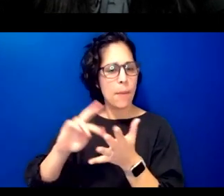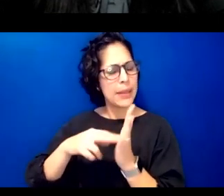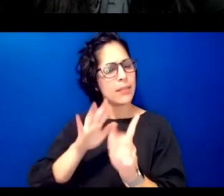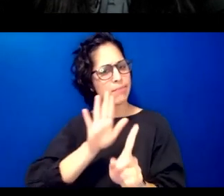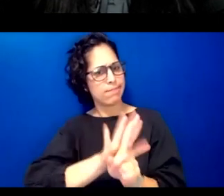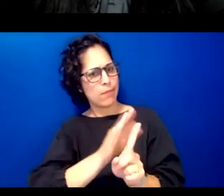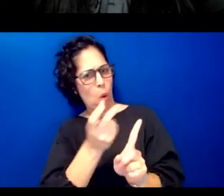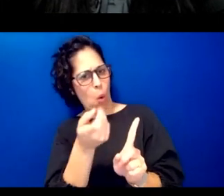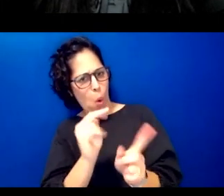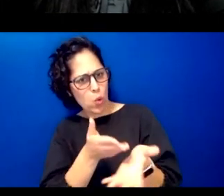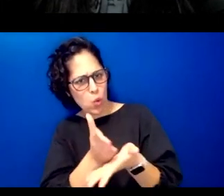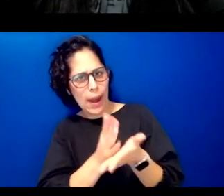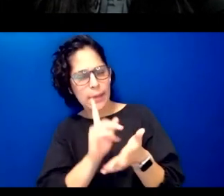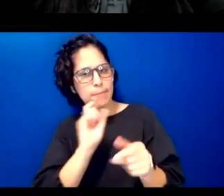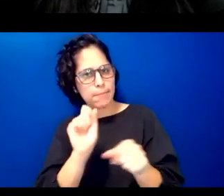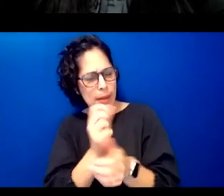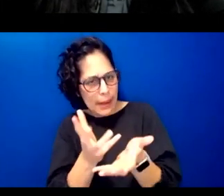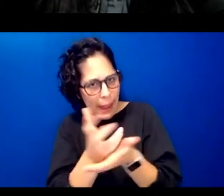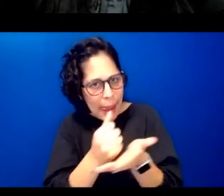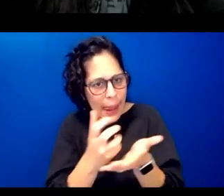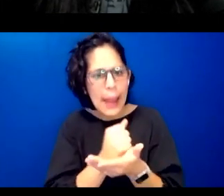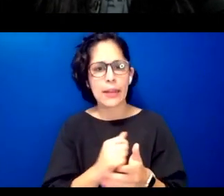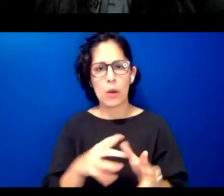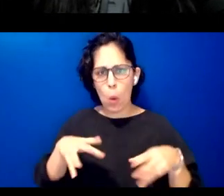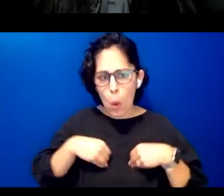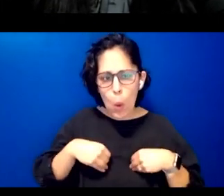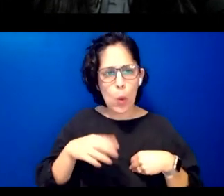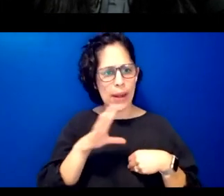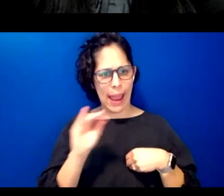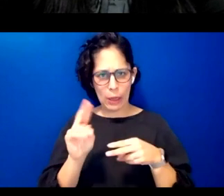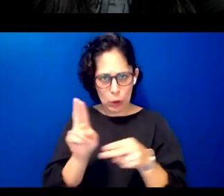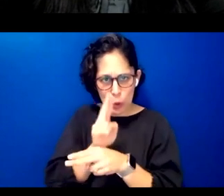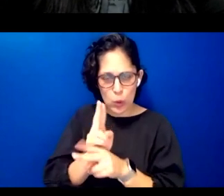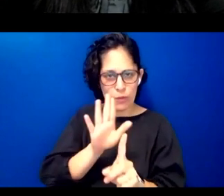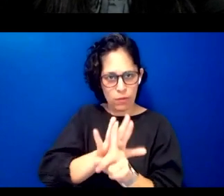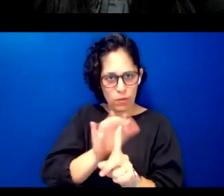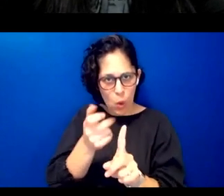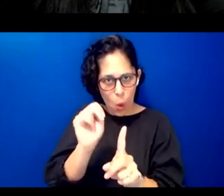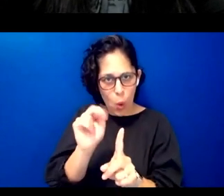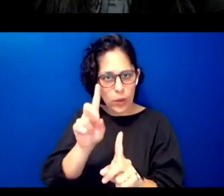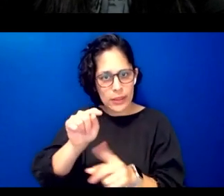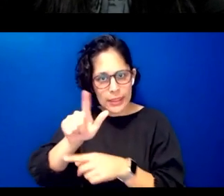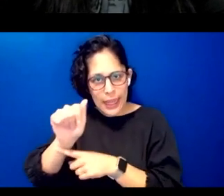ownership and application of its own data it derives from tribes inherent right to govern